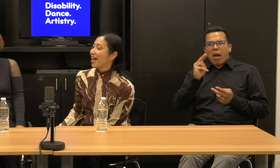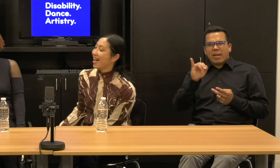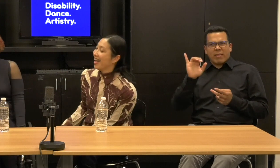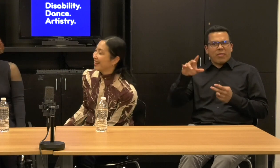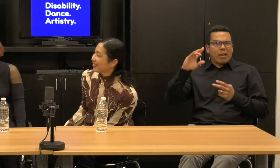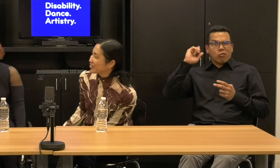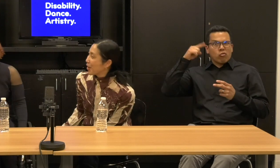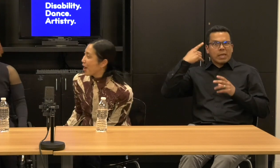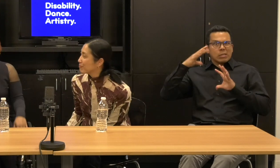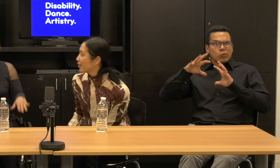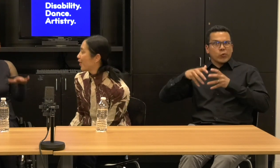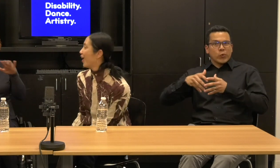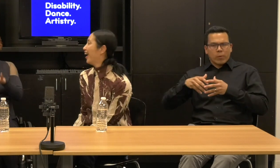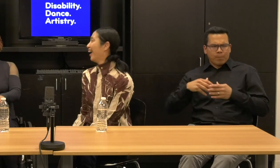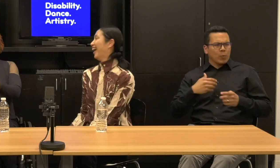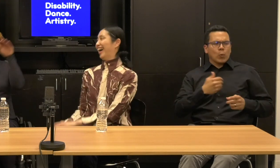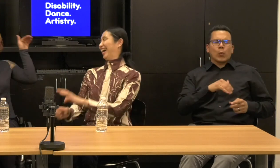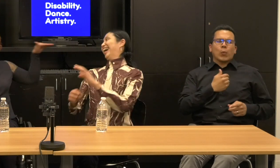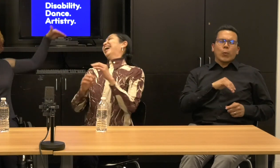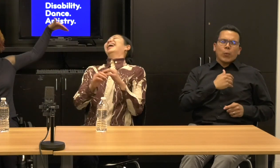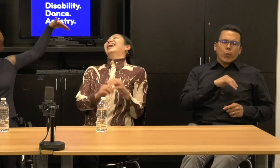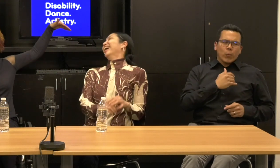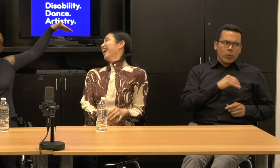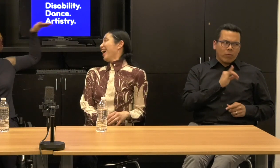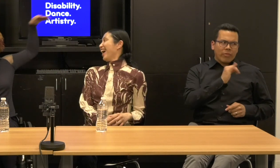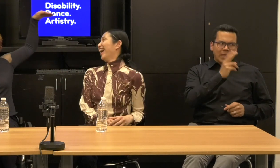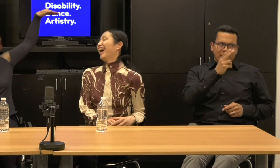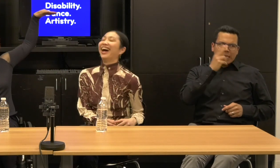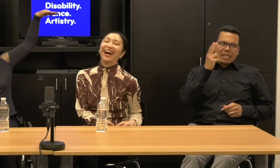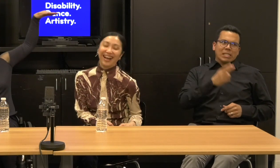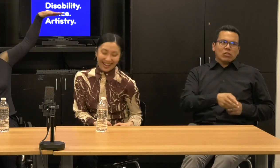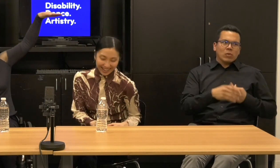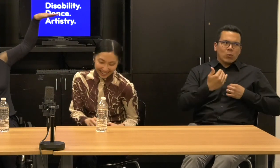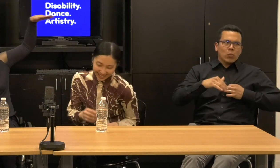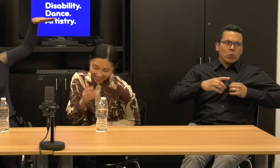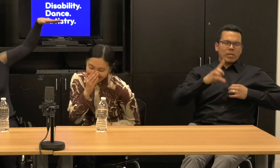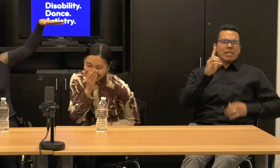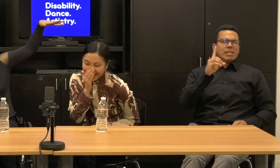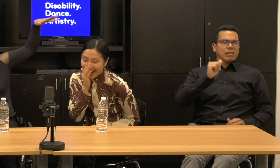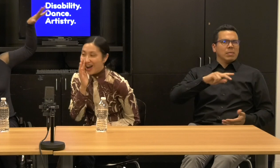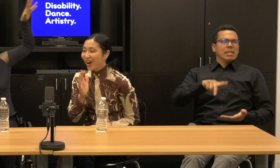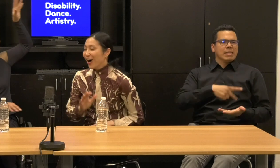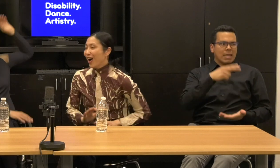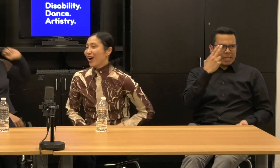Alice: This is history.